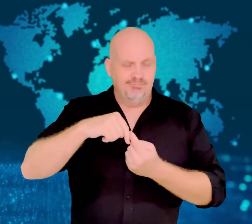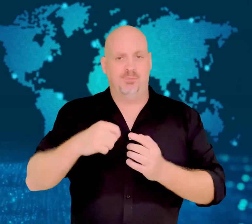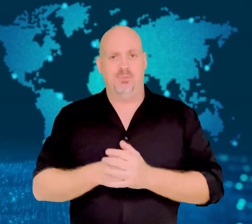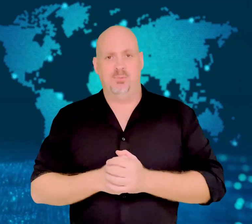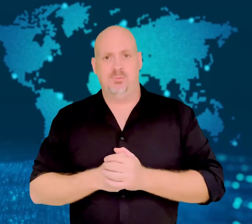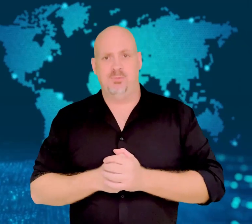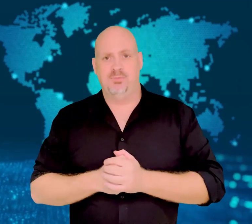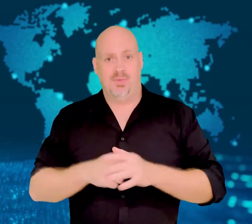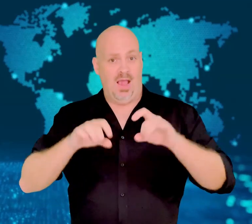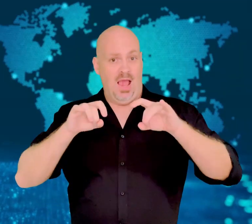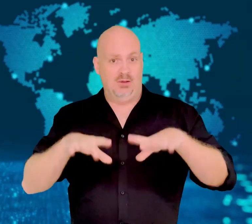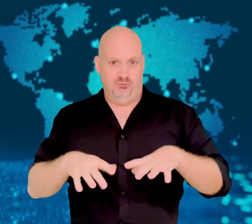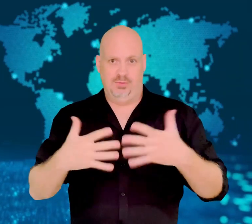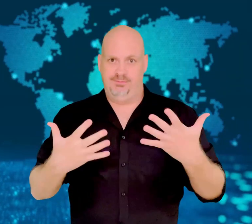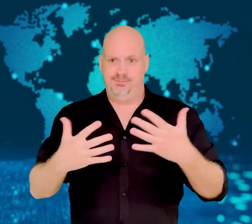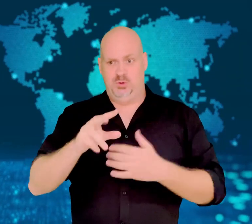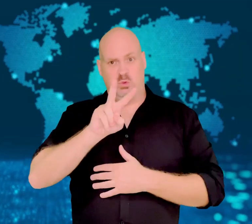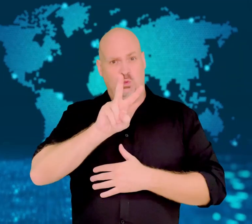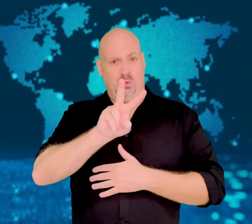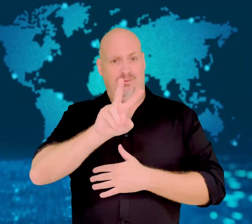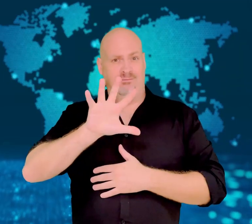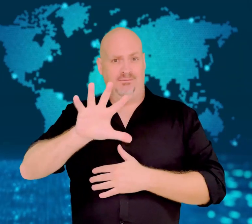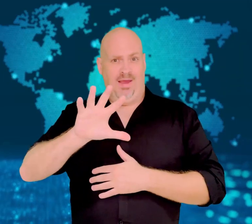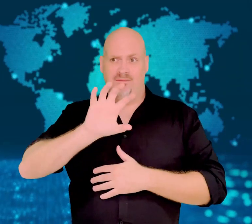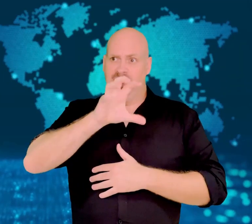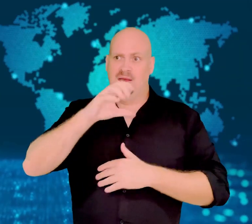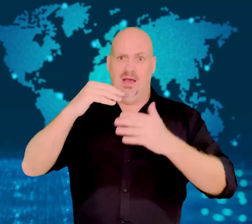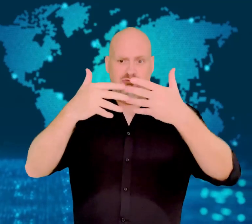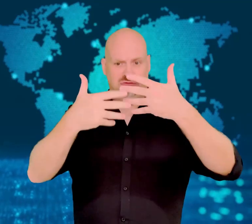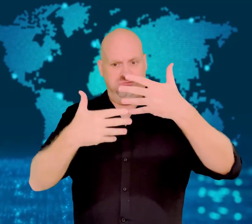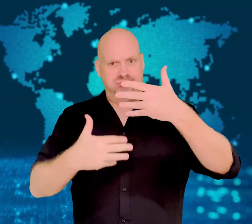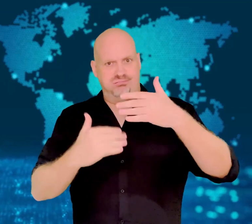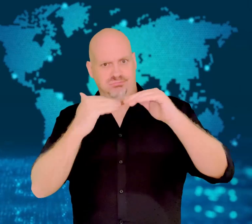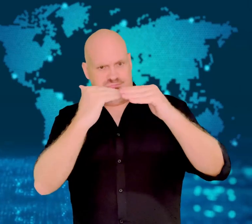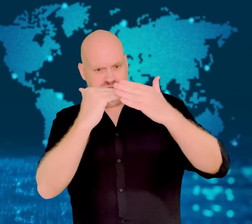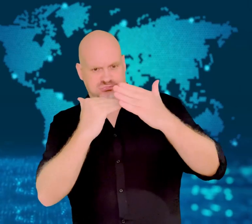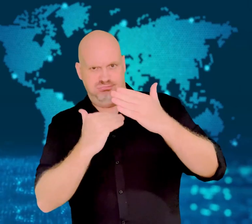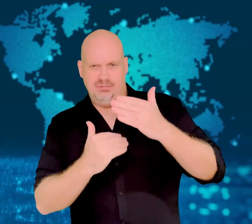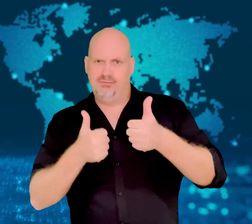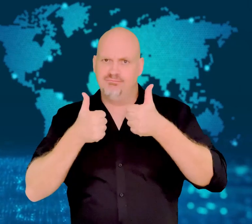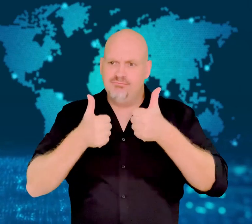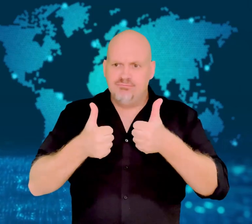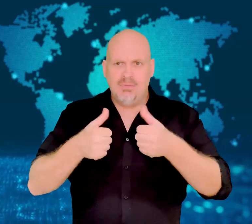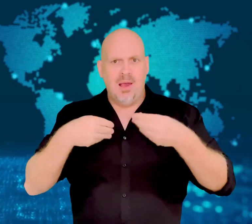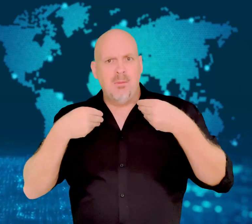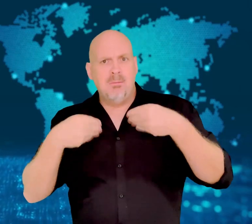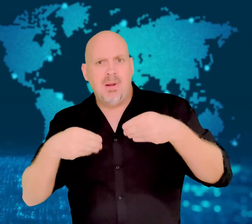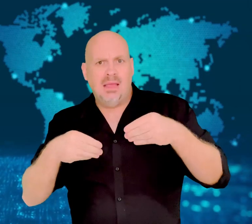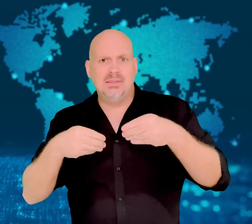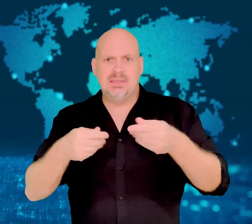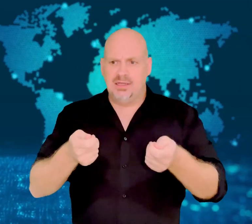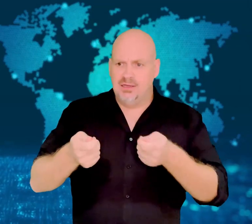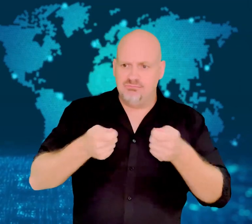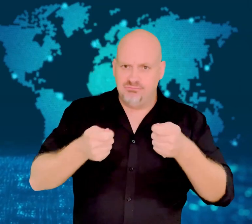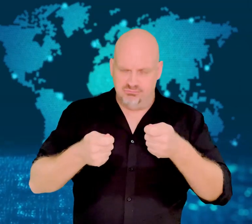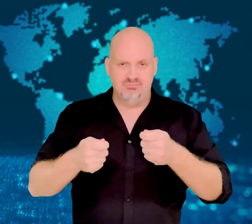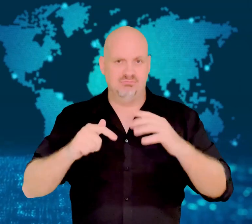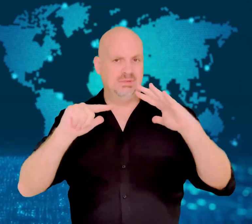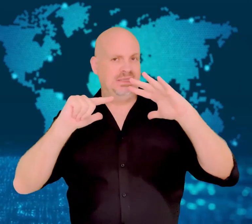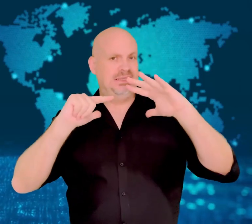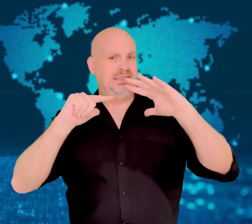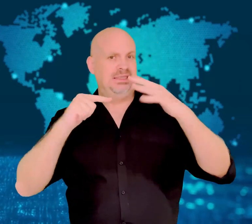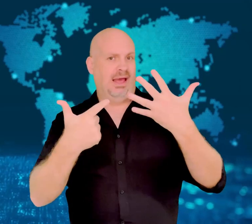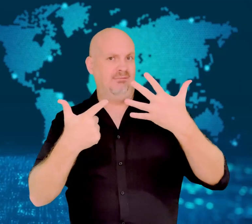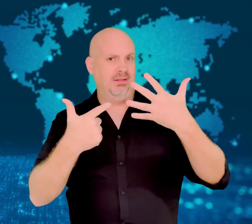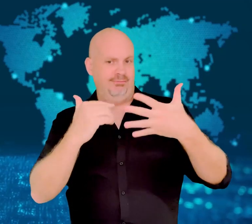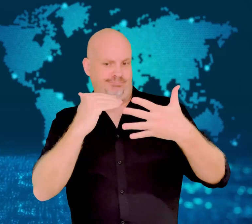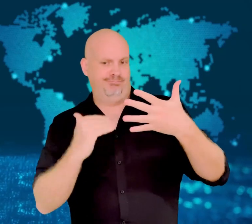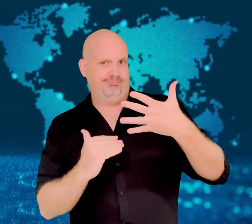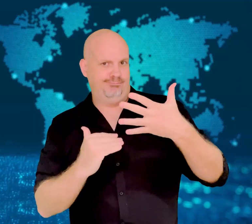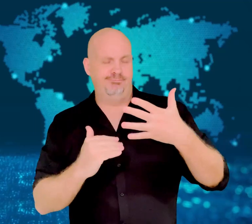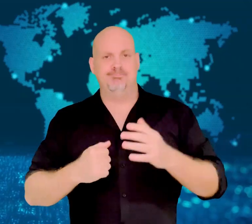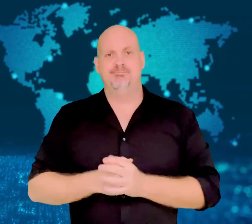its management of plastic waste.